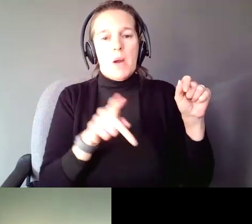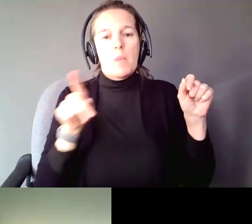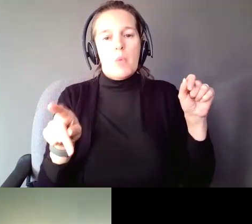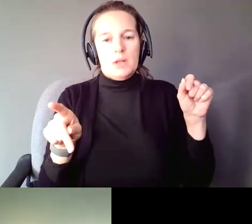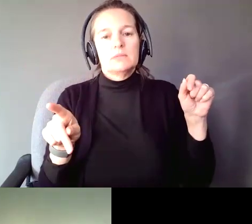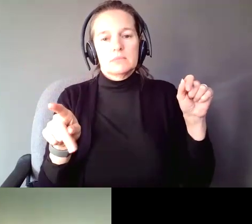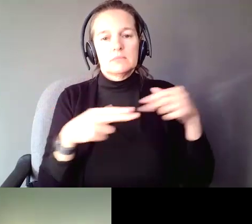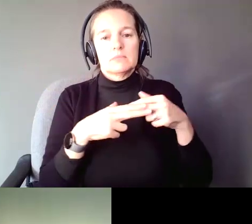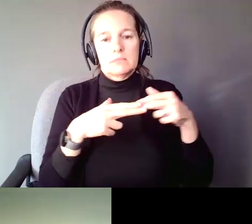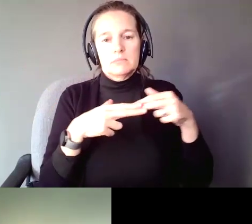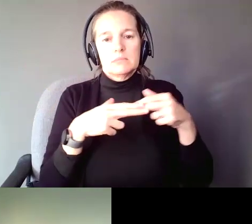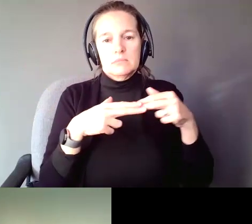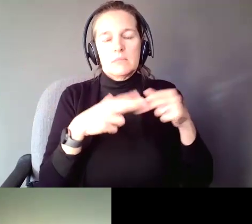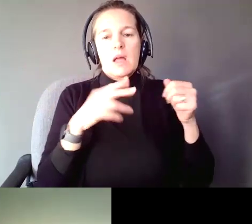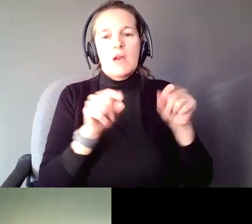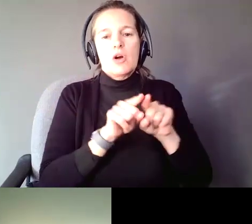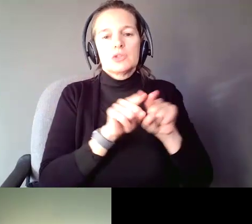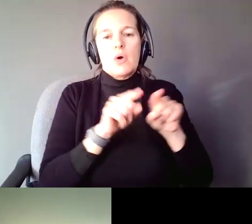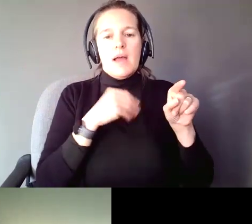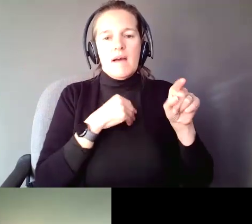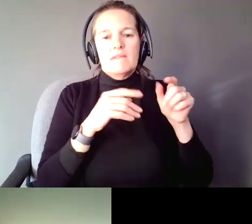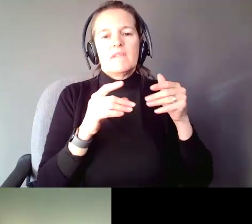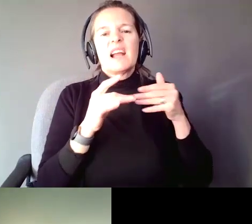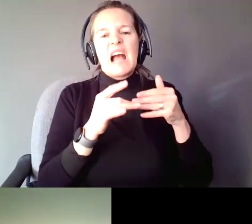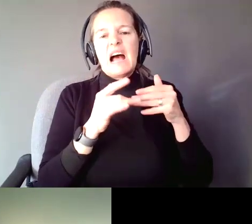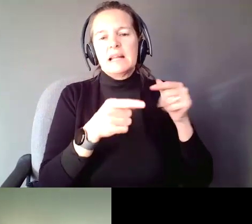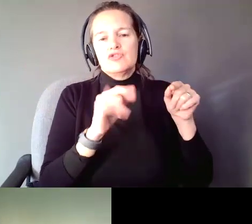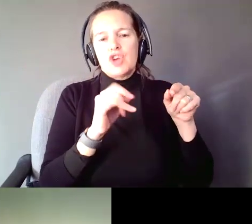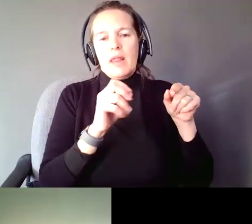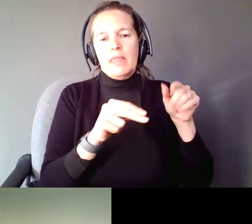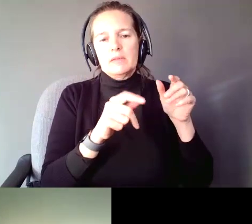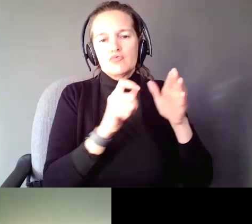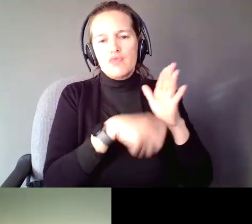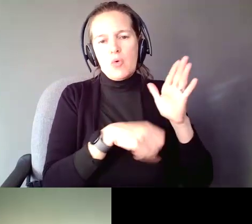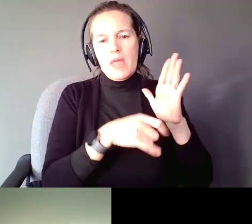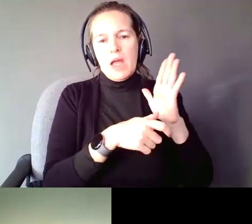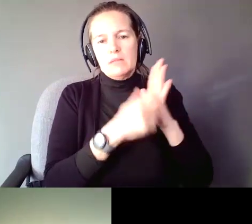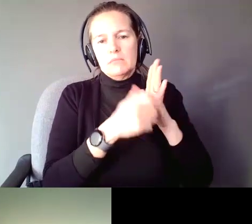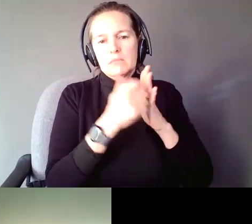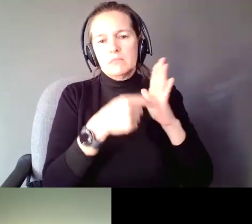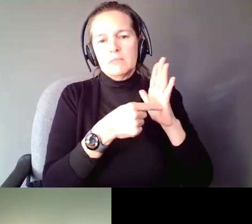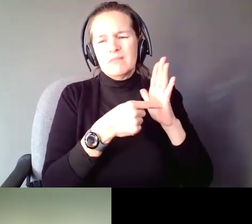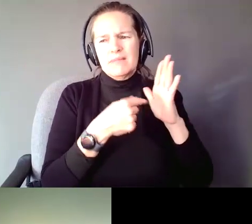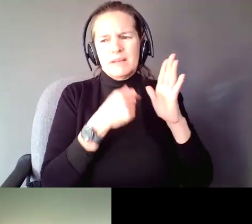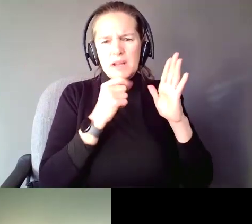and we also have the guide that Jonathan wrote. I am not sure if we put a link to that in the Chat,